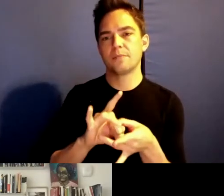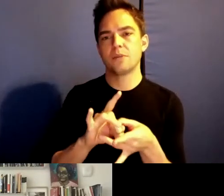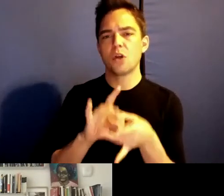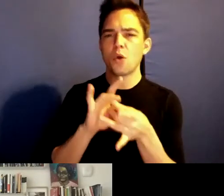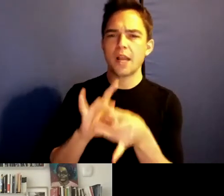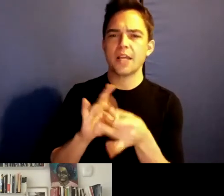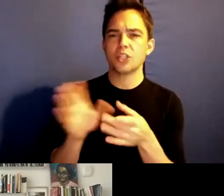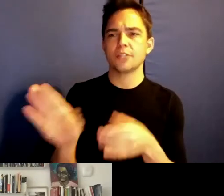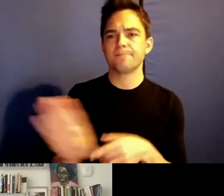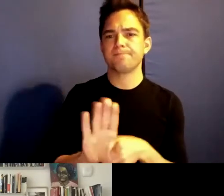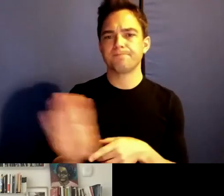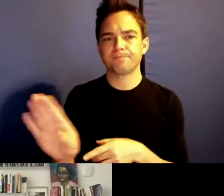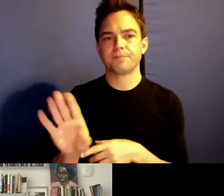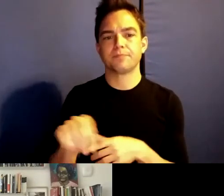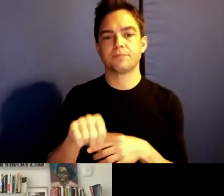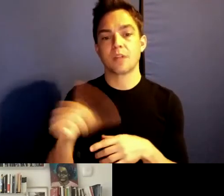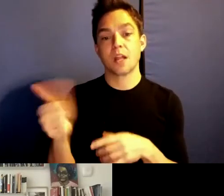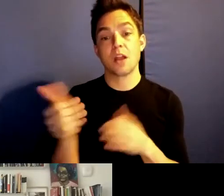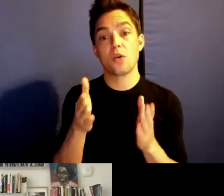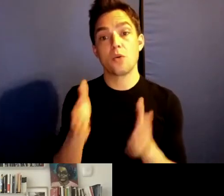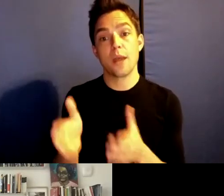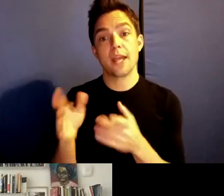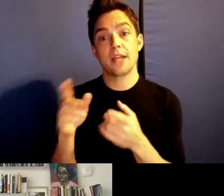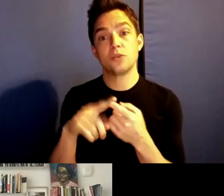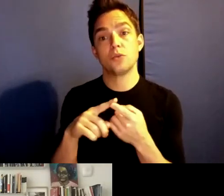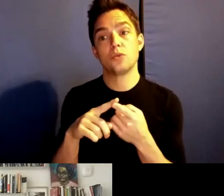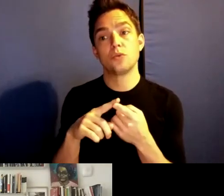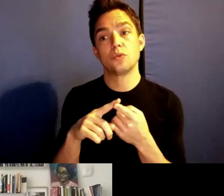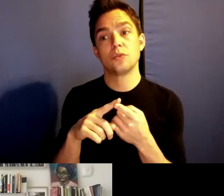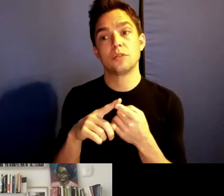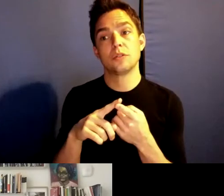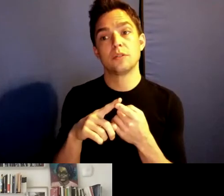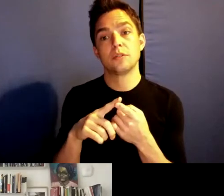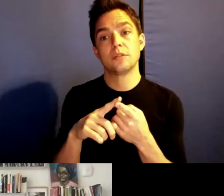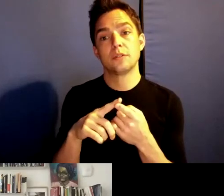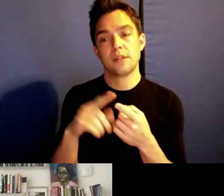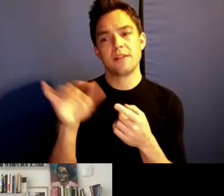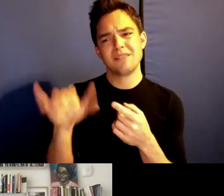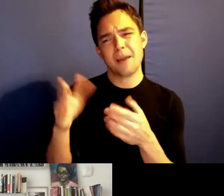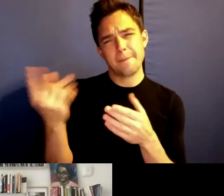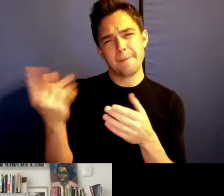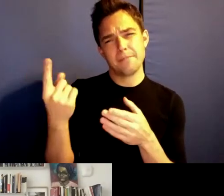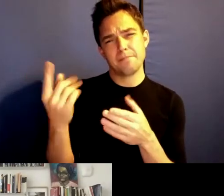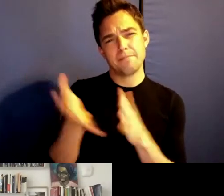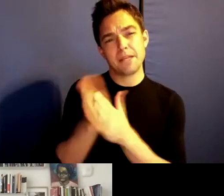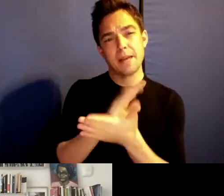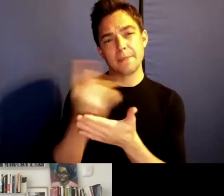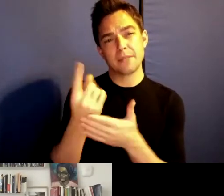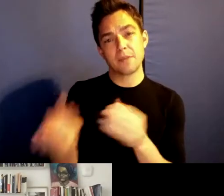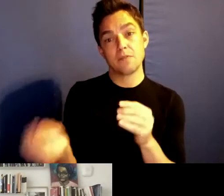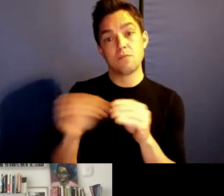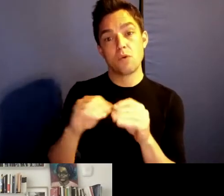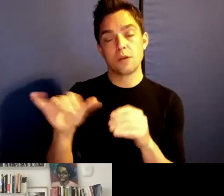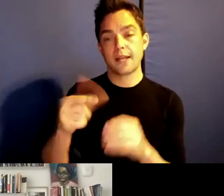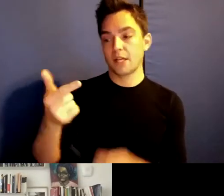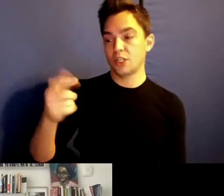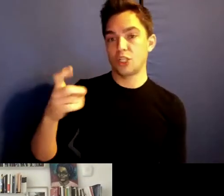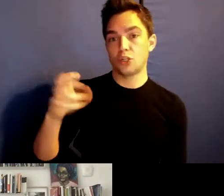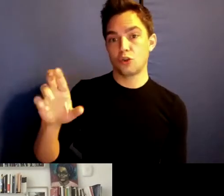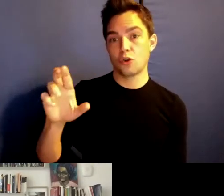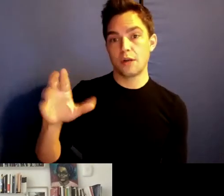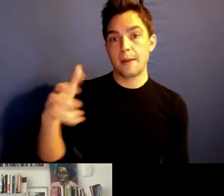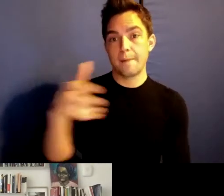Another way to become something more than like a gender power dynamic that has always